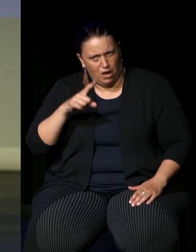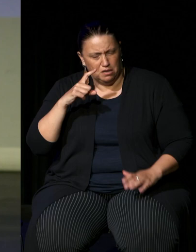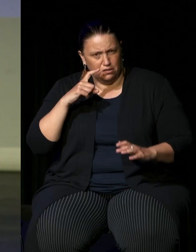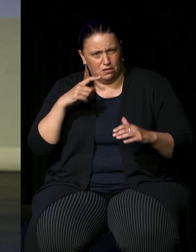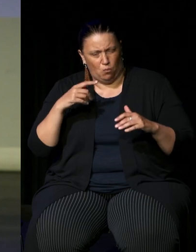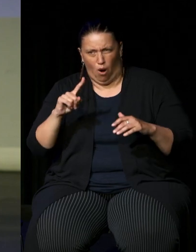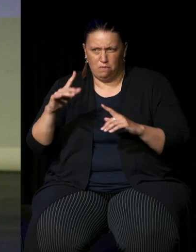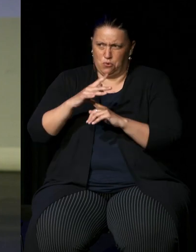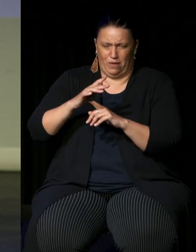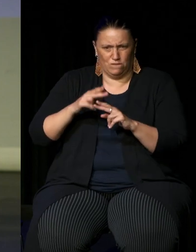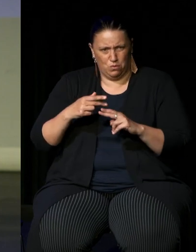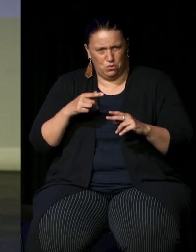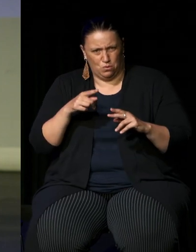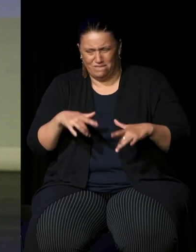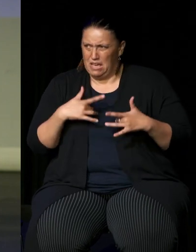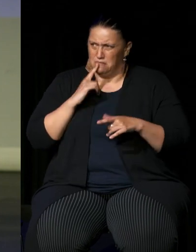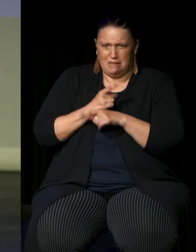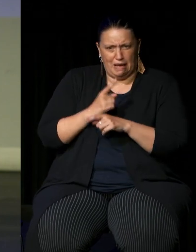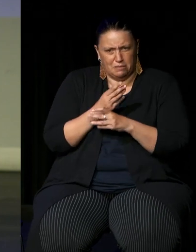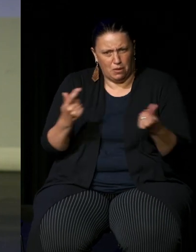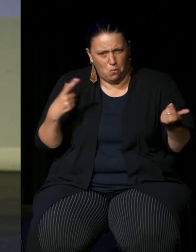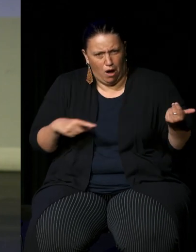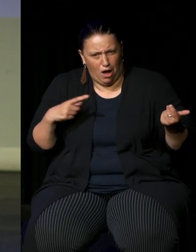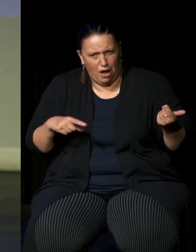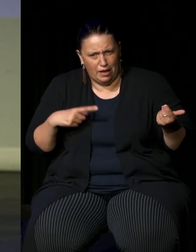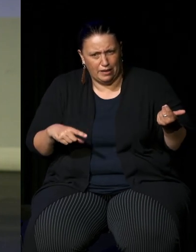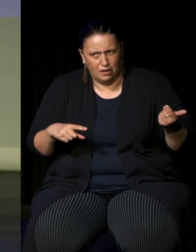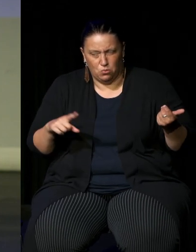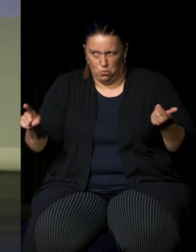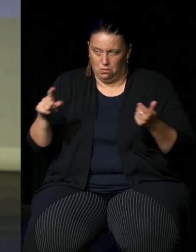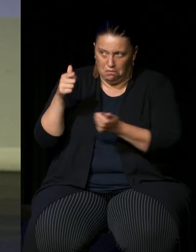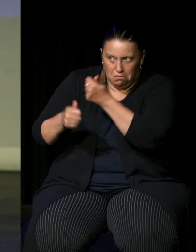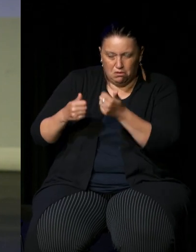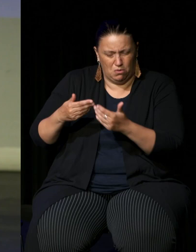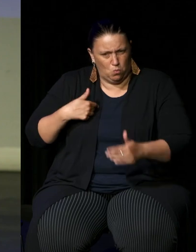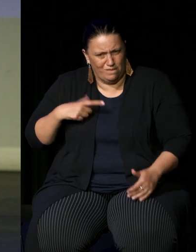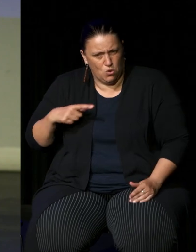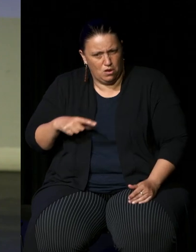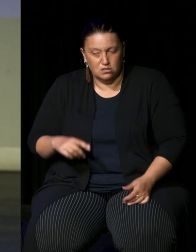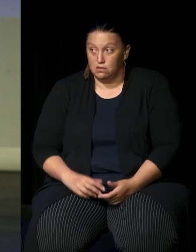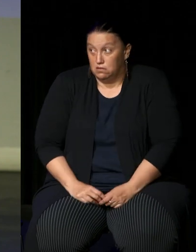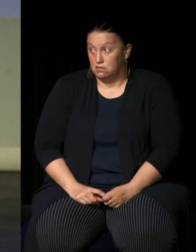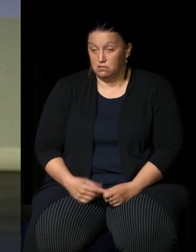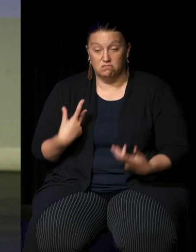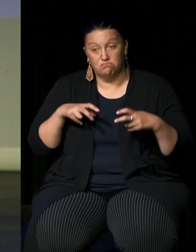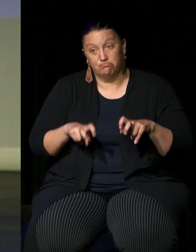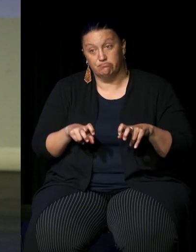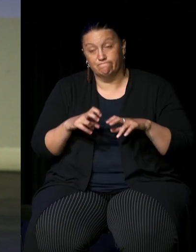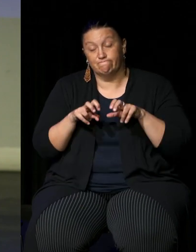g'day why did you feel a need to to essentially note that and he said well I sit here a bit and